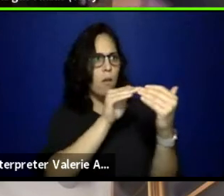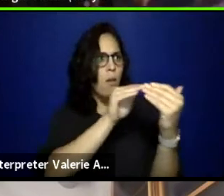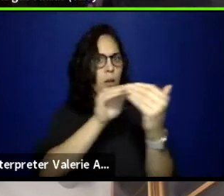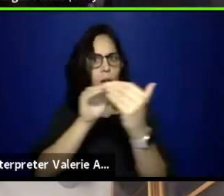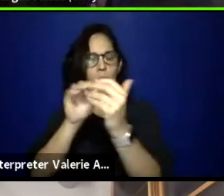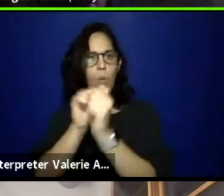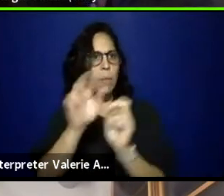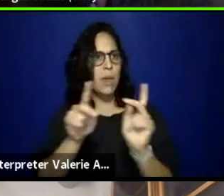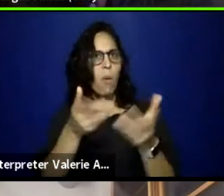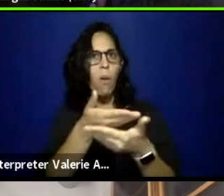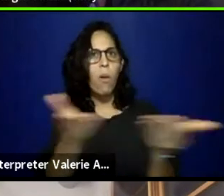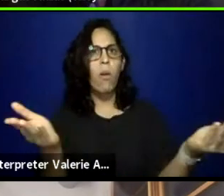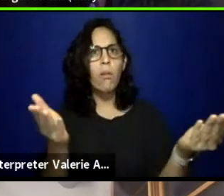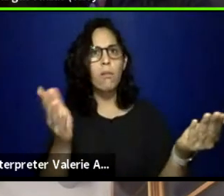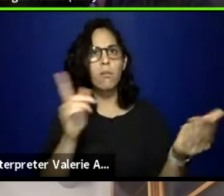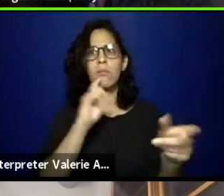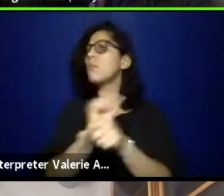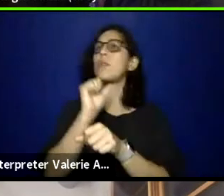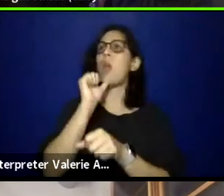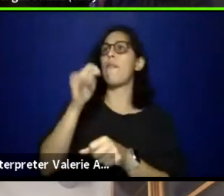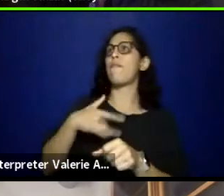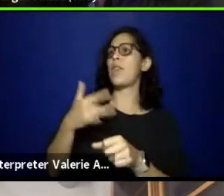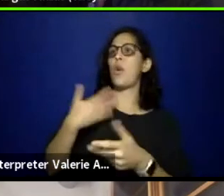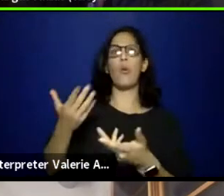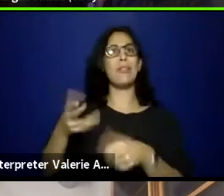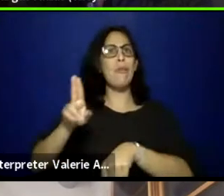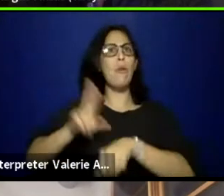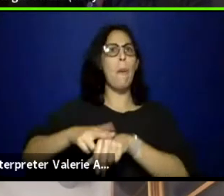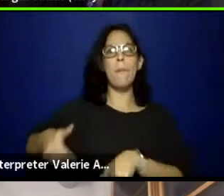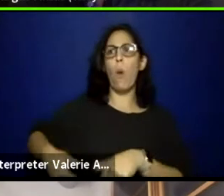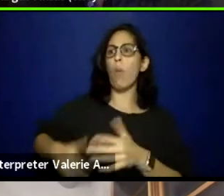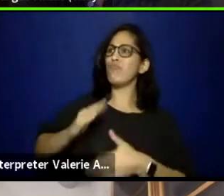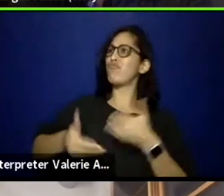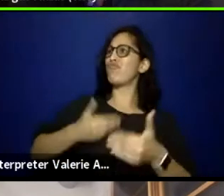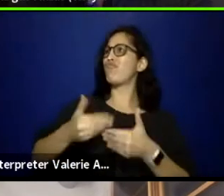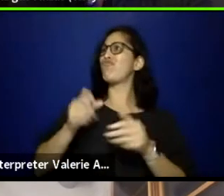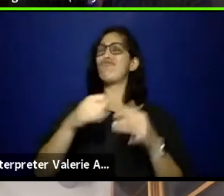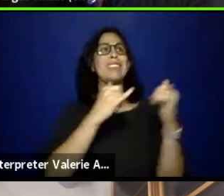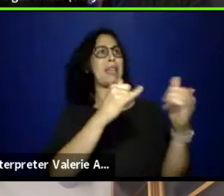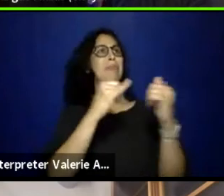the rainbow to me is who is the one treating folks fairly and equally,